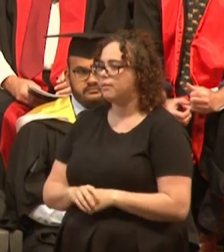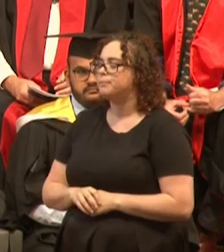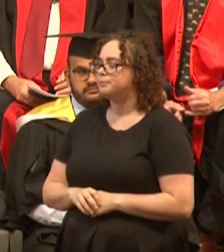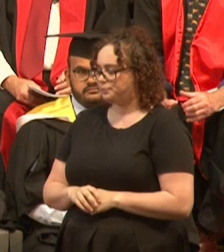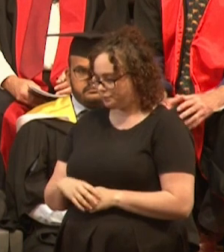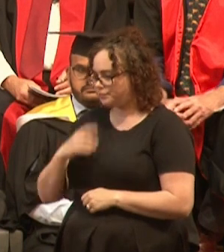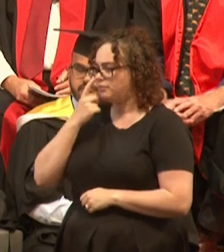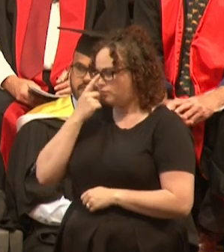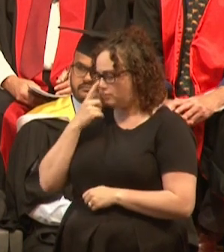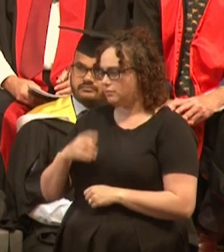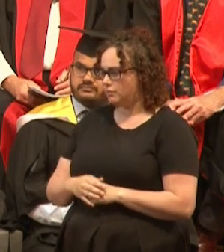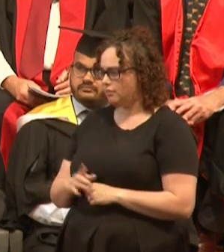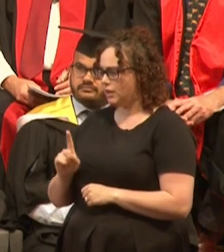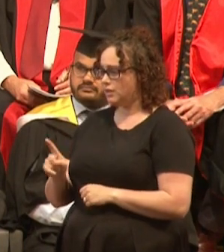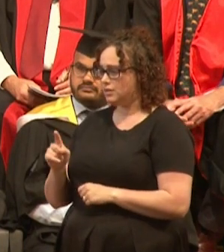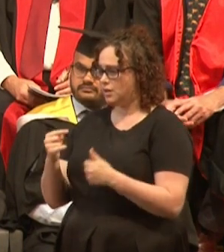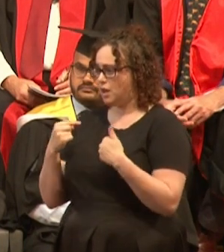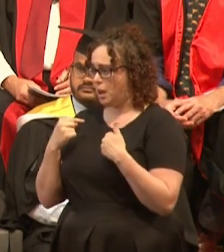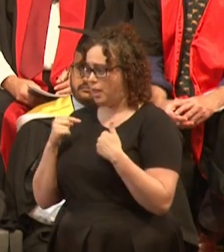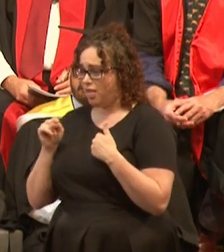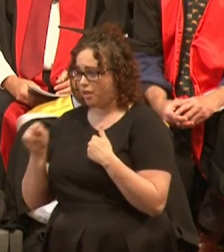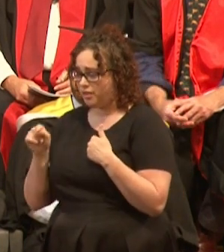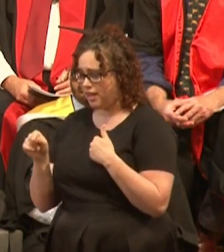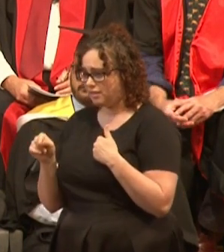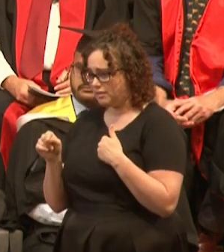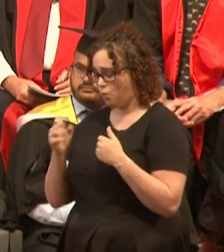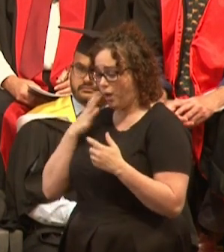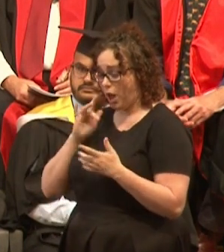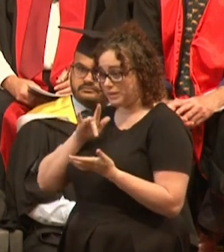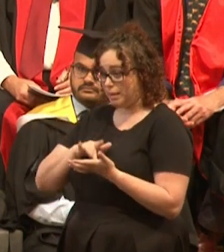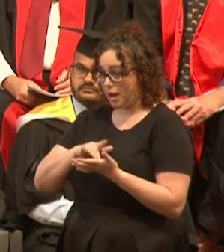That stint in the Mecca of my discipline was short lived.